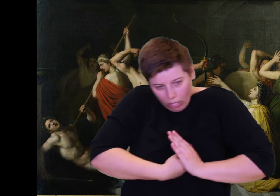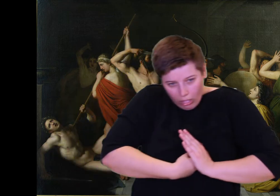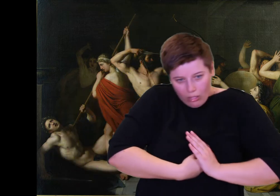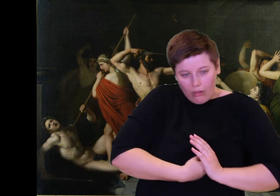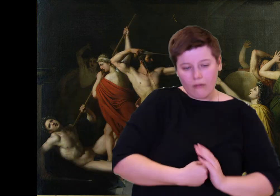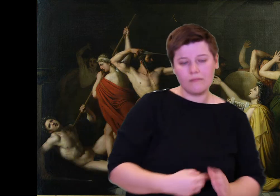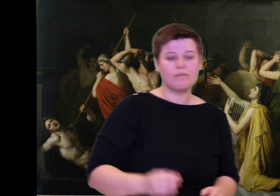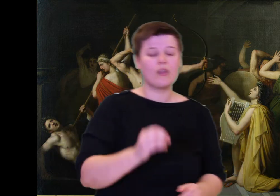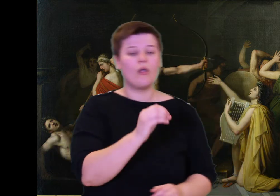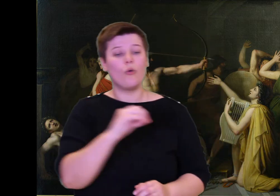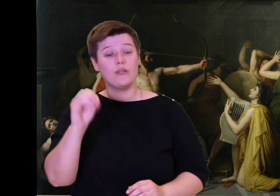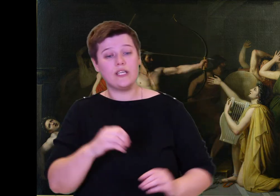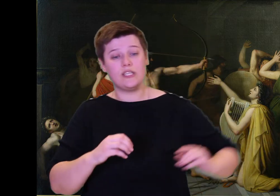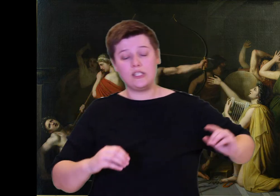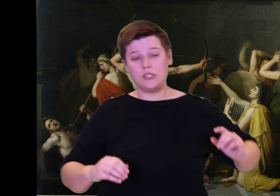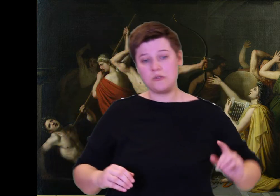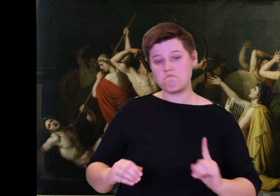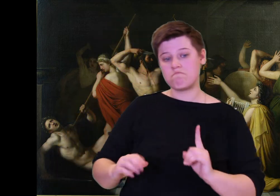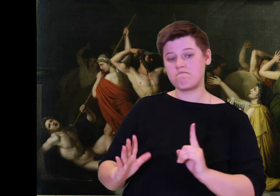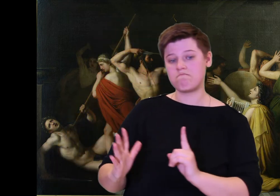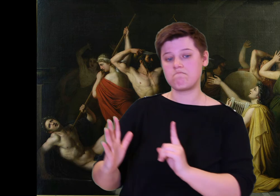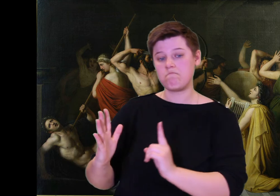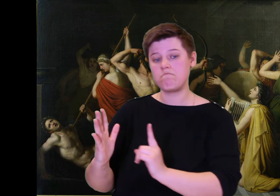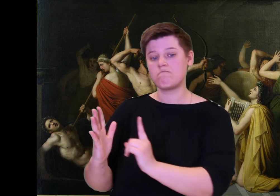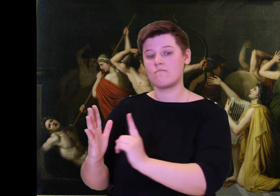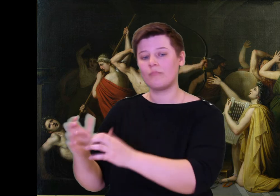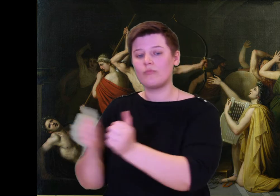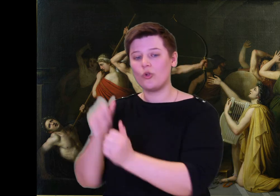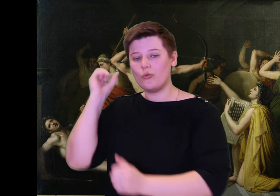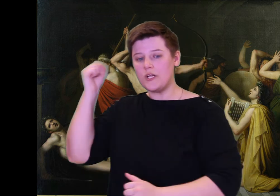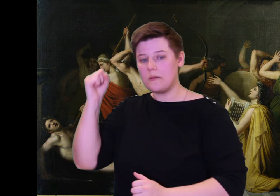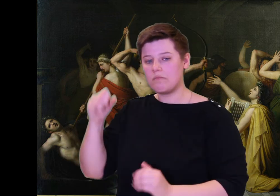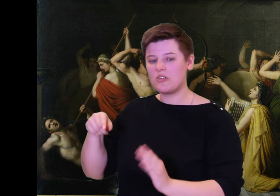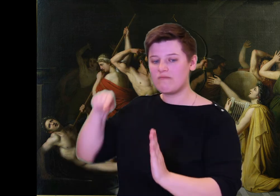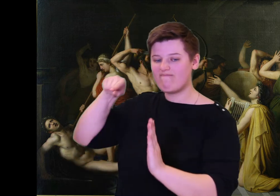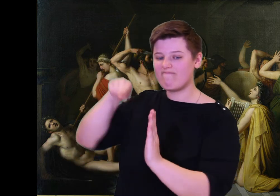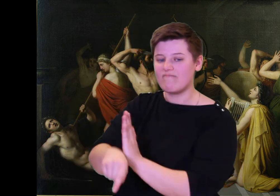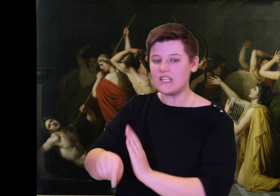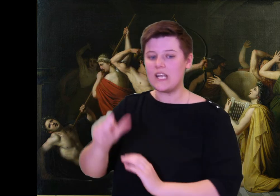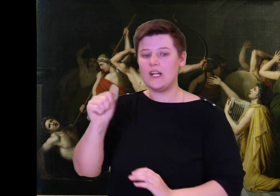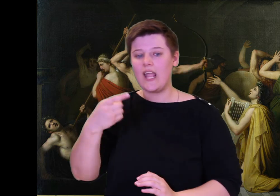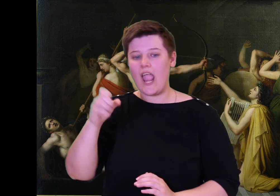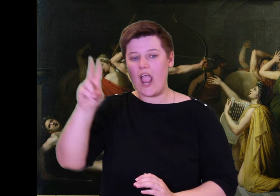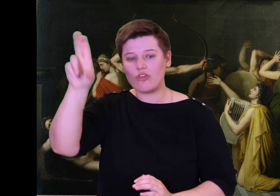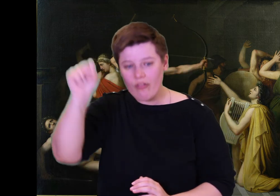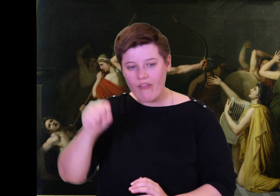threw their weapons; again Athena made them fail. The competent